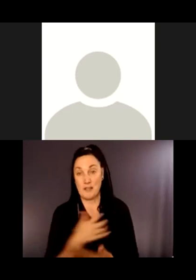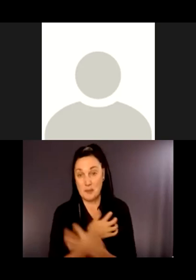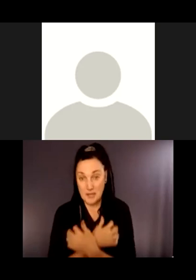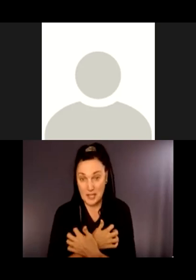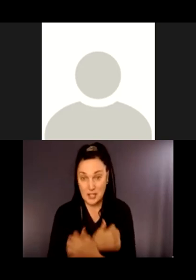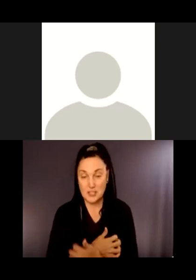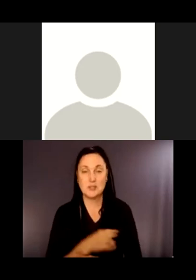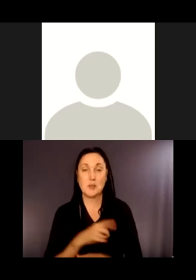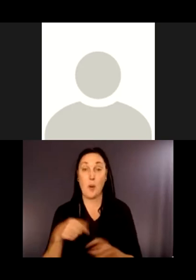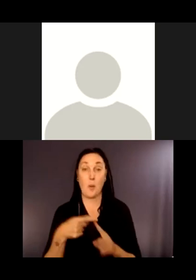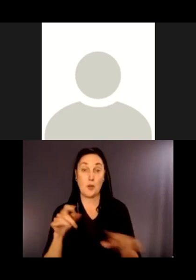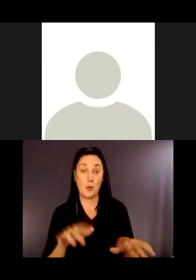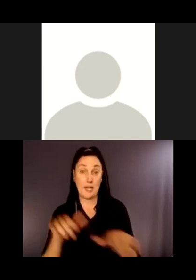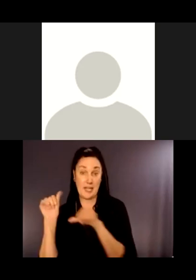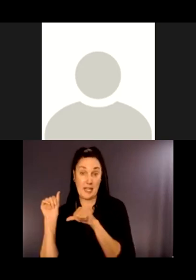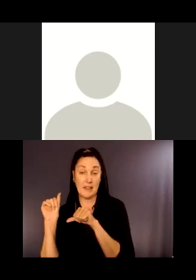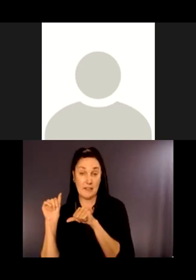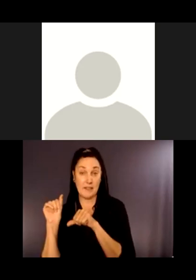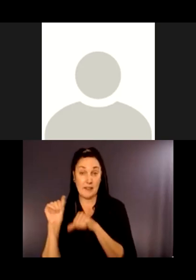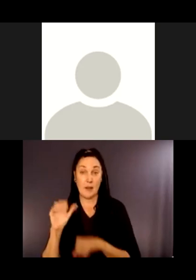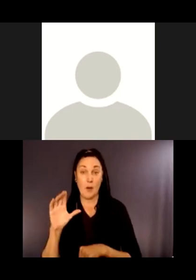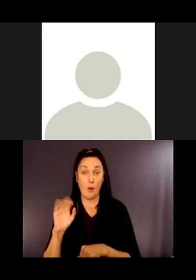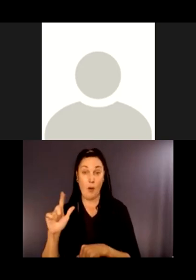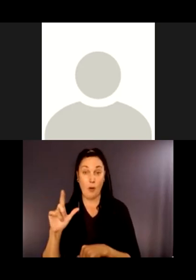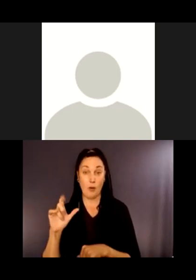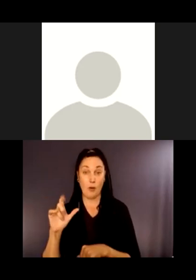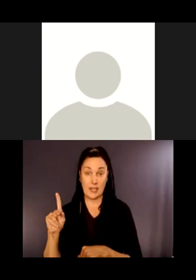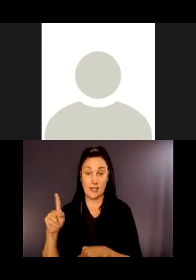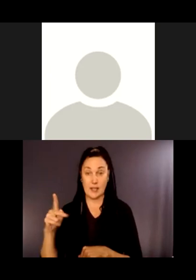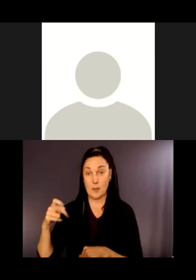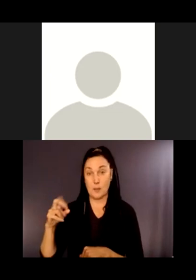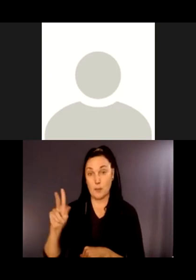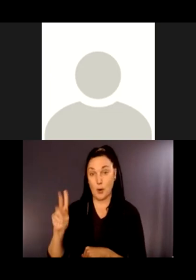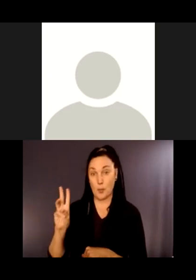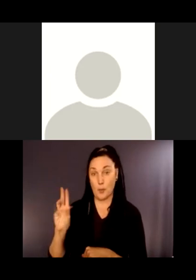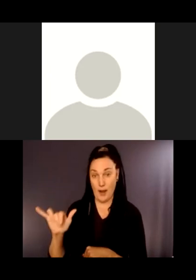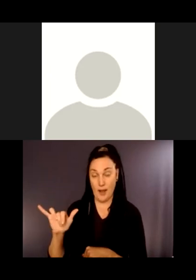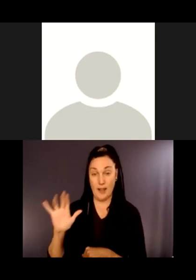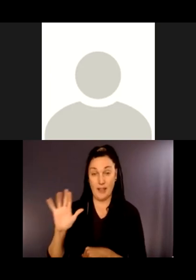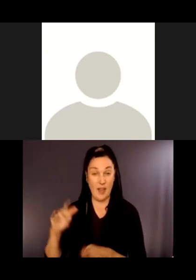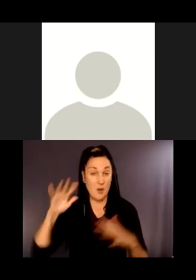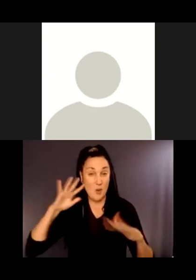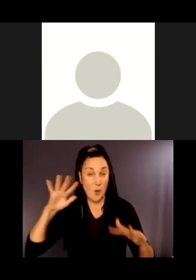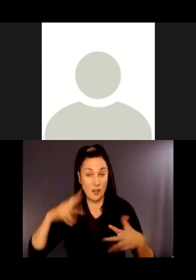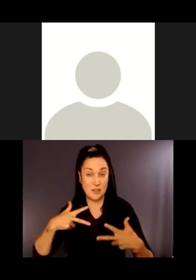When you leave Coal Creek Parkway and start down the trail, the noise of the parkway disappears, and suddenly you're in really wild nature.